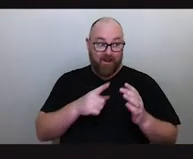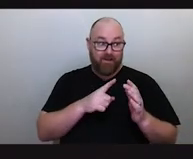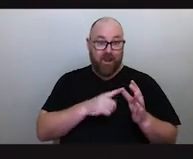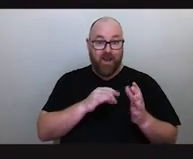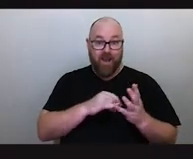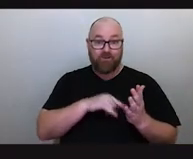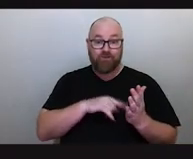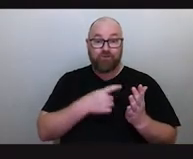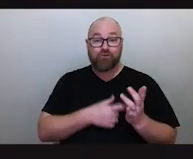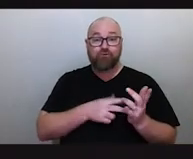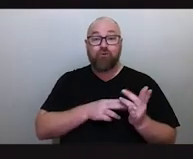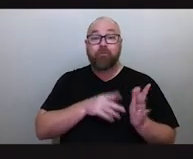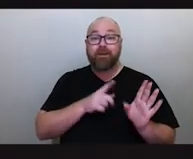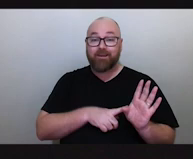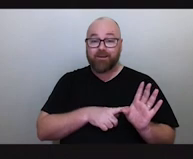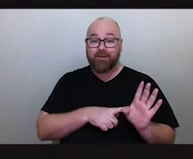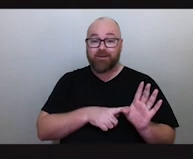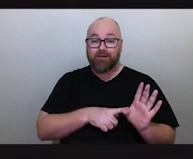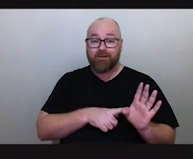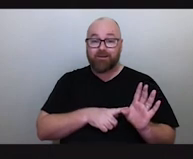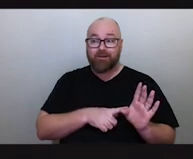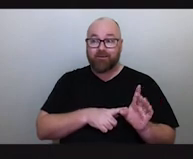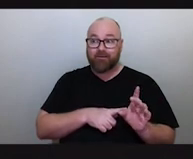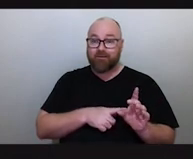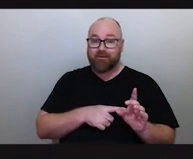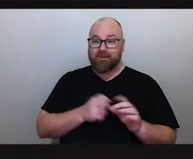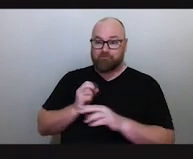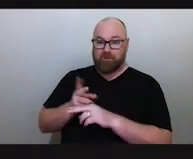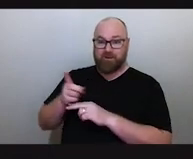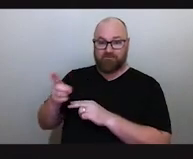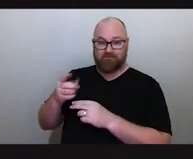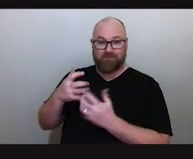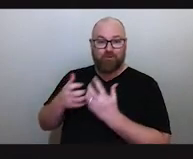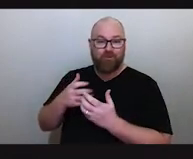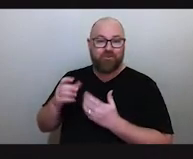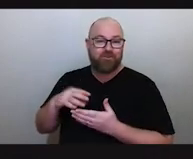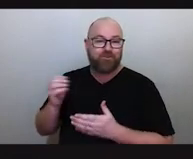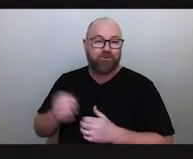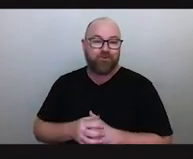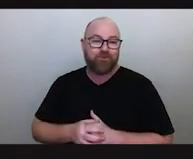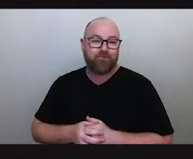and especially about the teachers who they're going to move into in primary school. And they're probably carrying a lot of that knowledge,